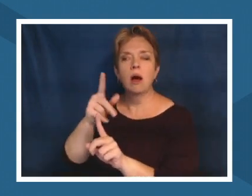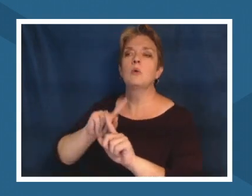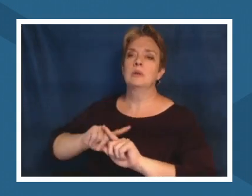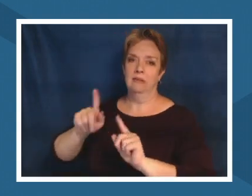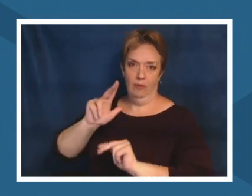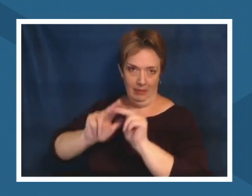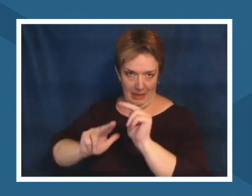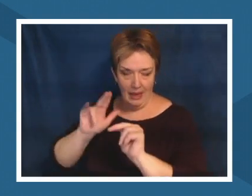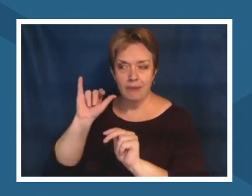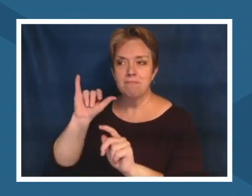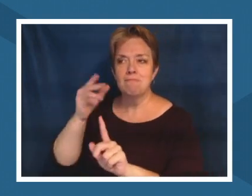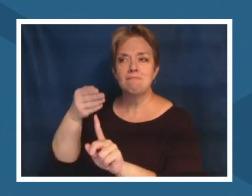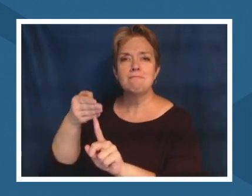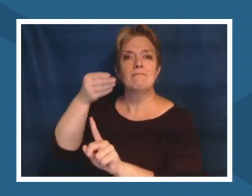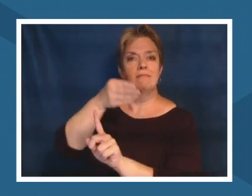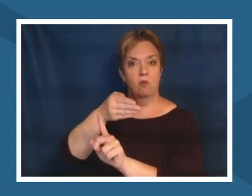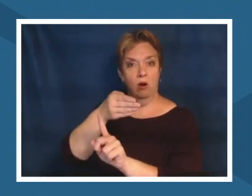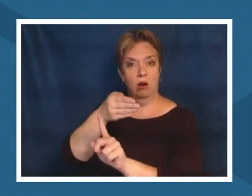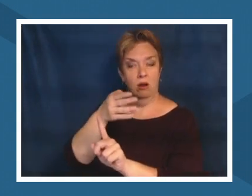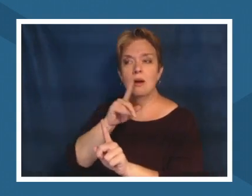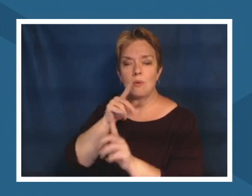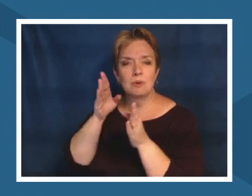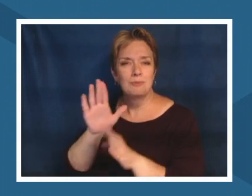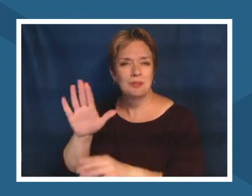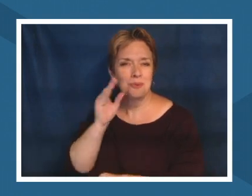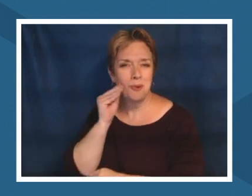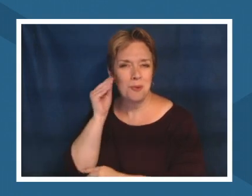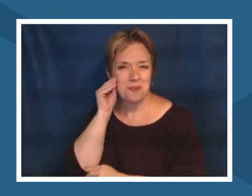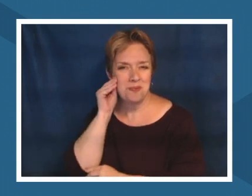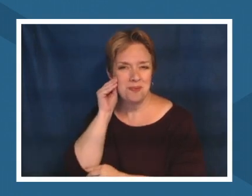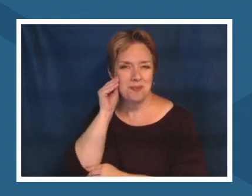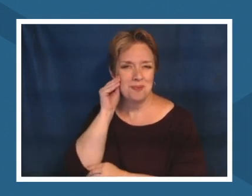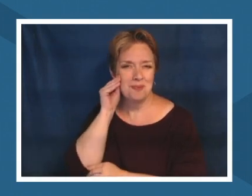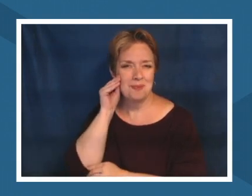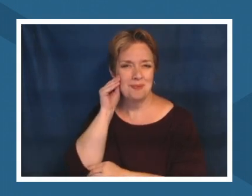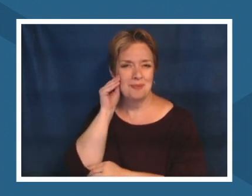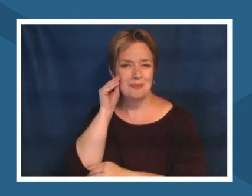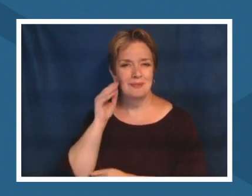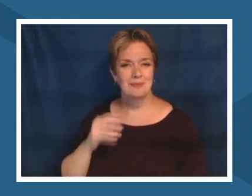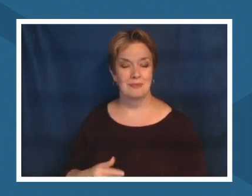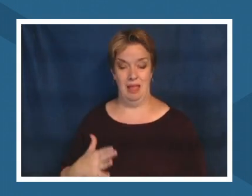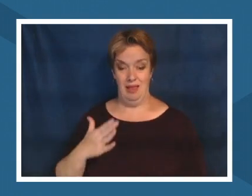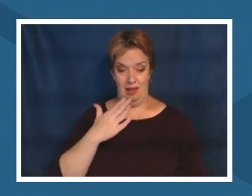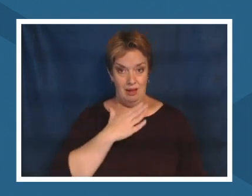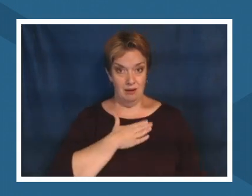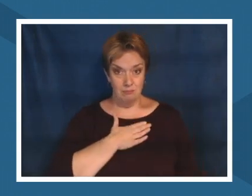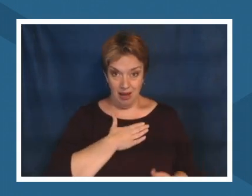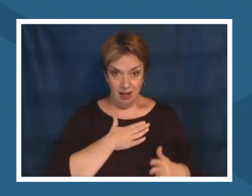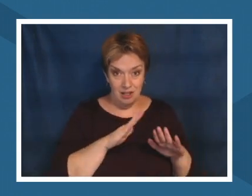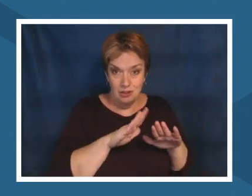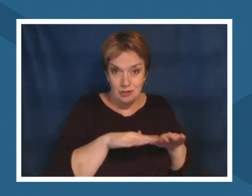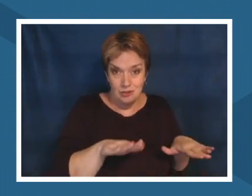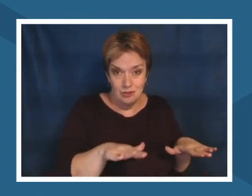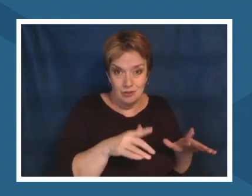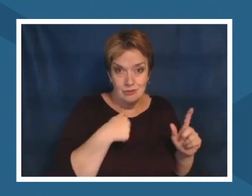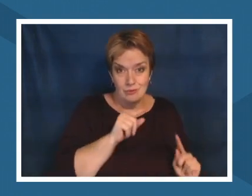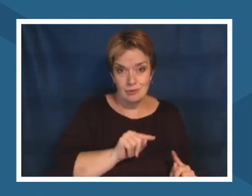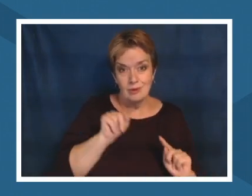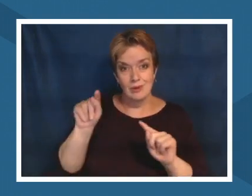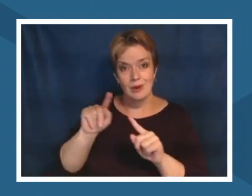it was someone's home like even when i take my own children